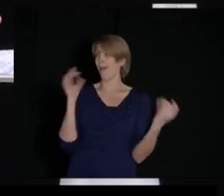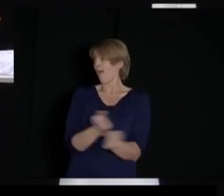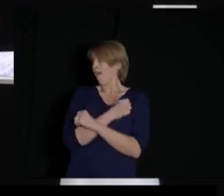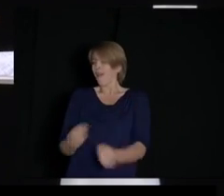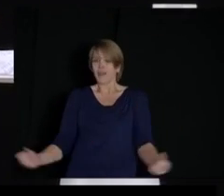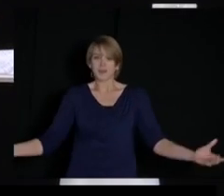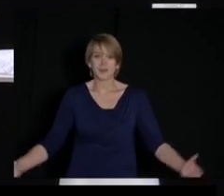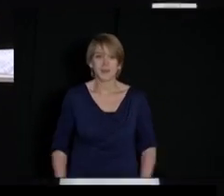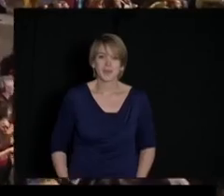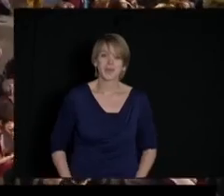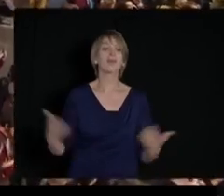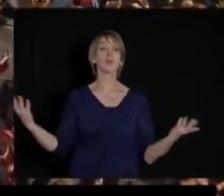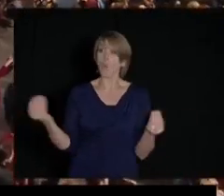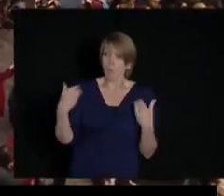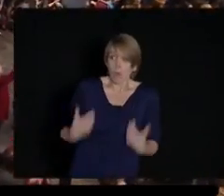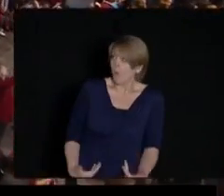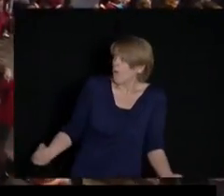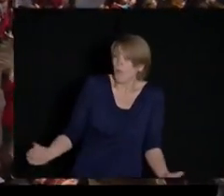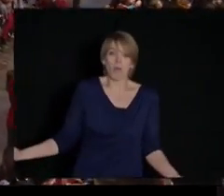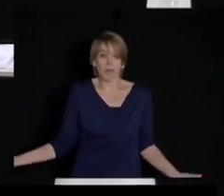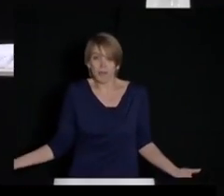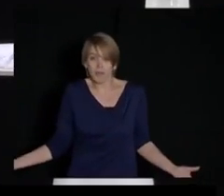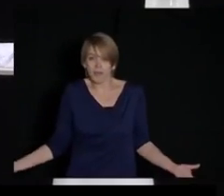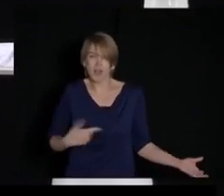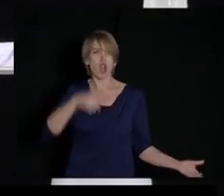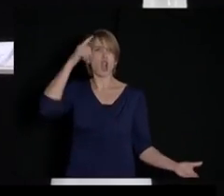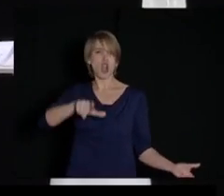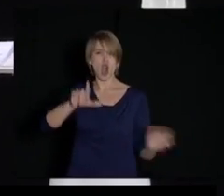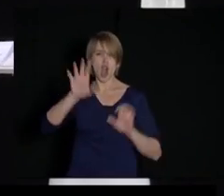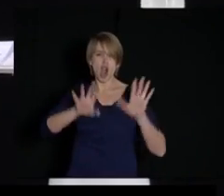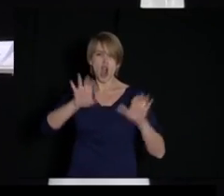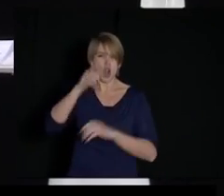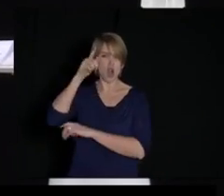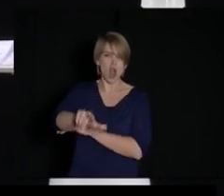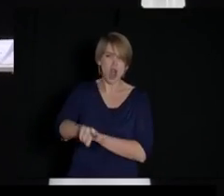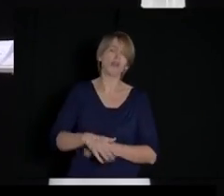Audience: Yes! Unbelievable! So where am I?